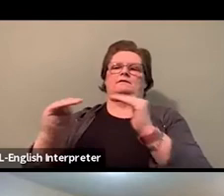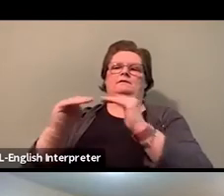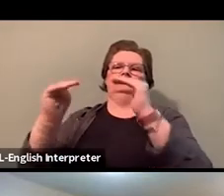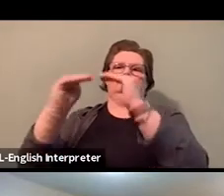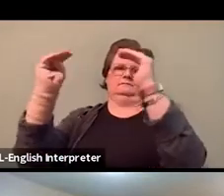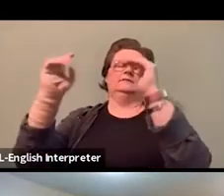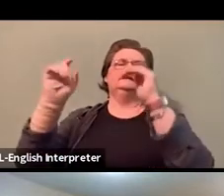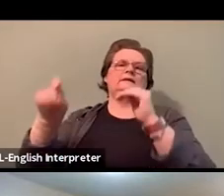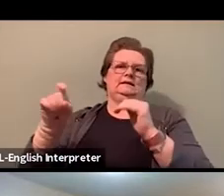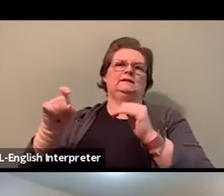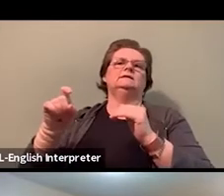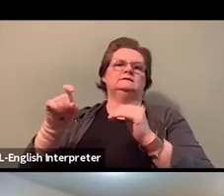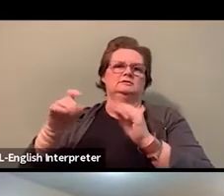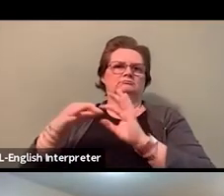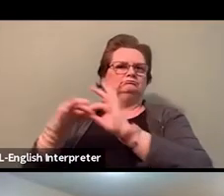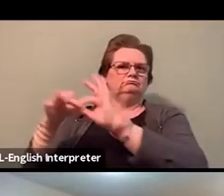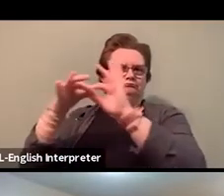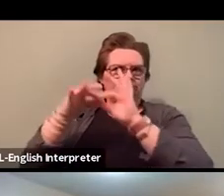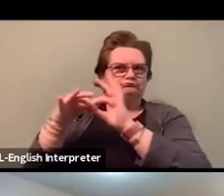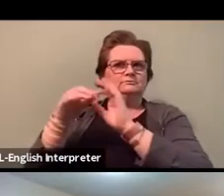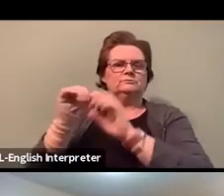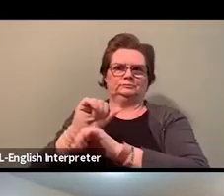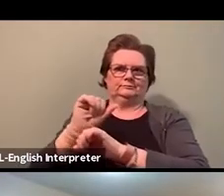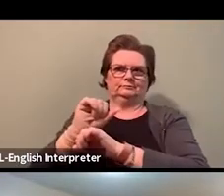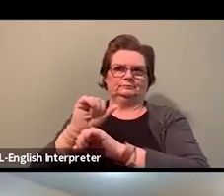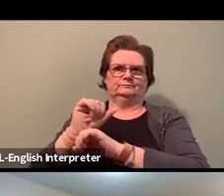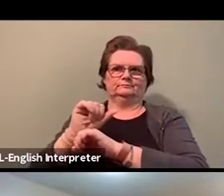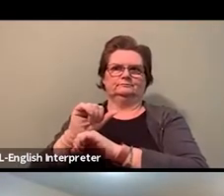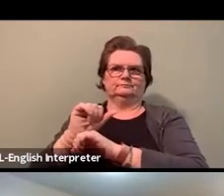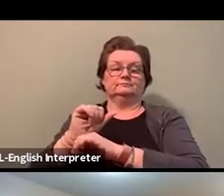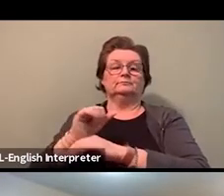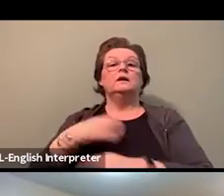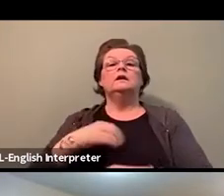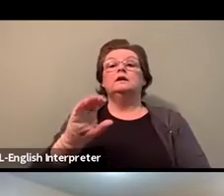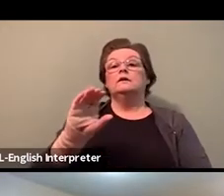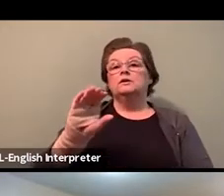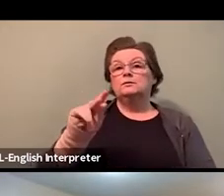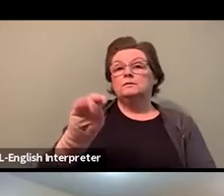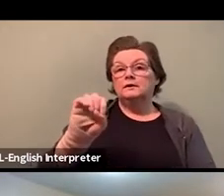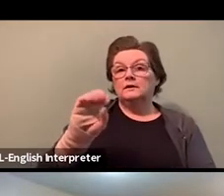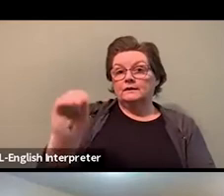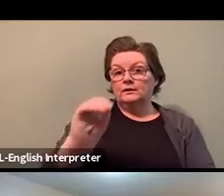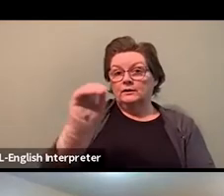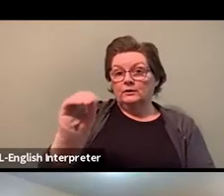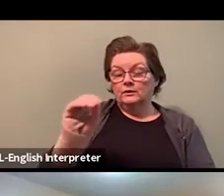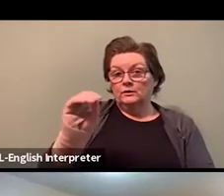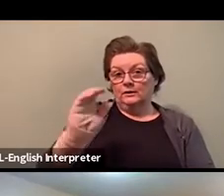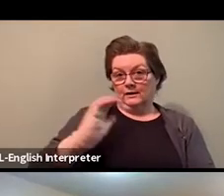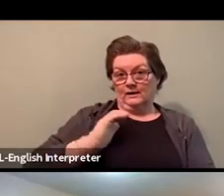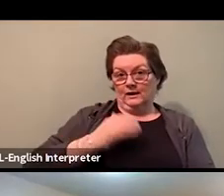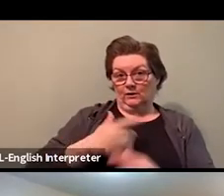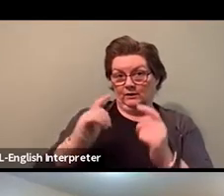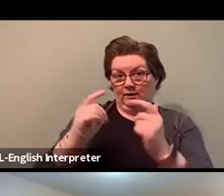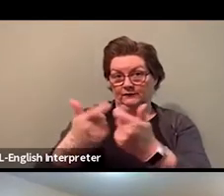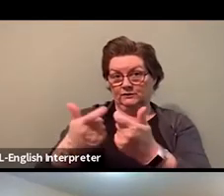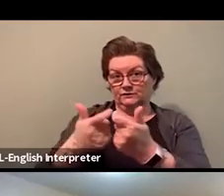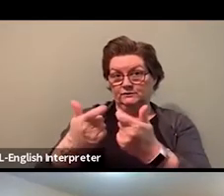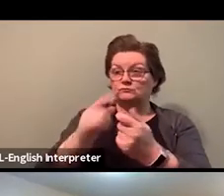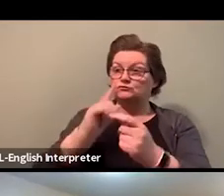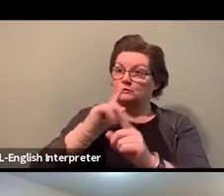And for CUPE Ontario, we don't have specific workshops in particular that we will be presenting at our convention per se,